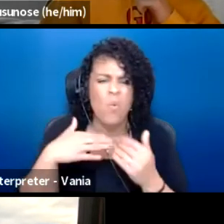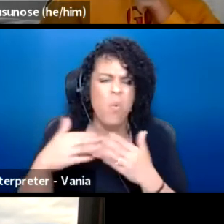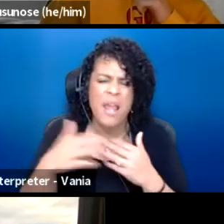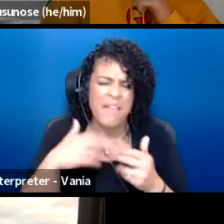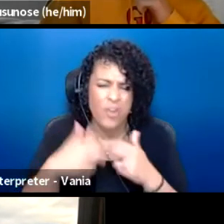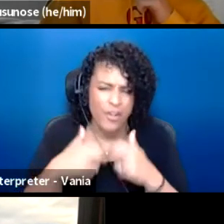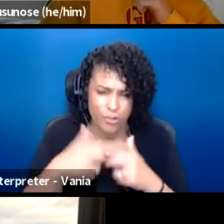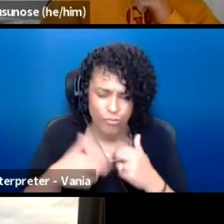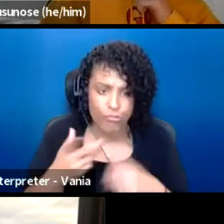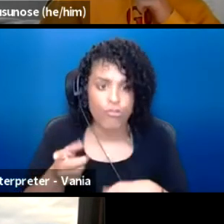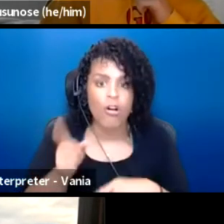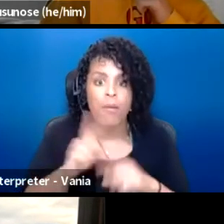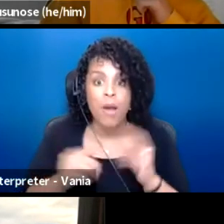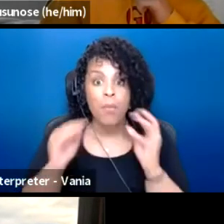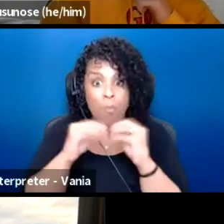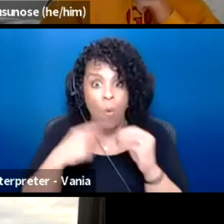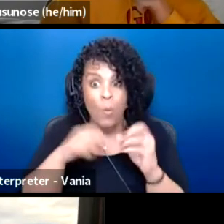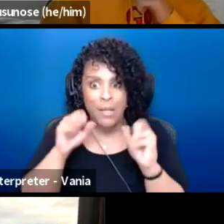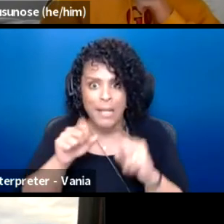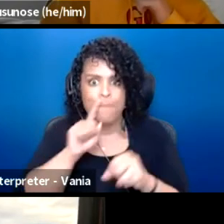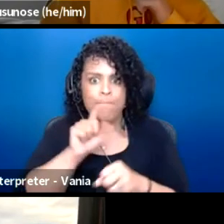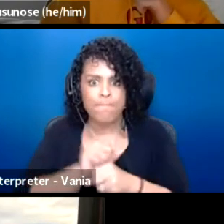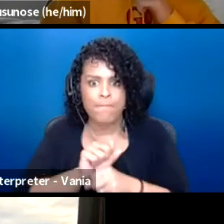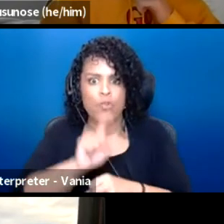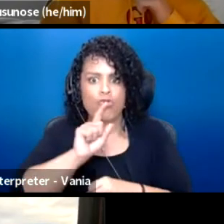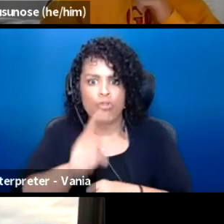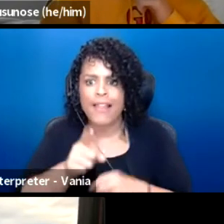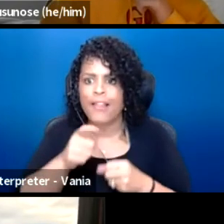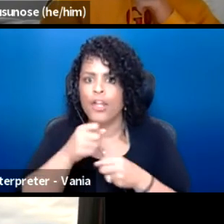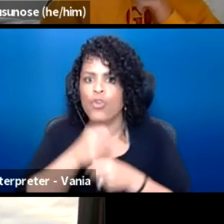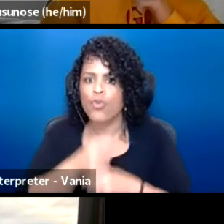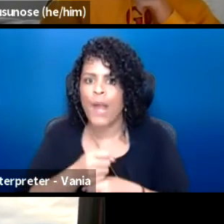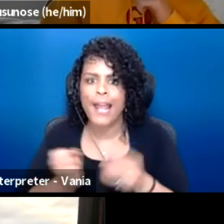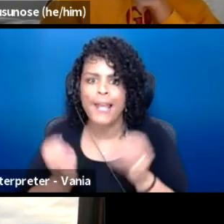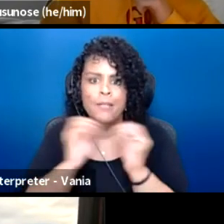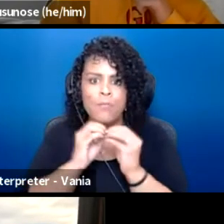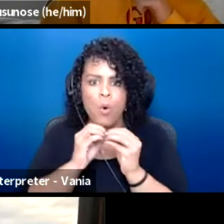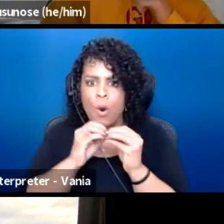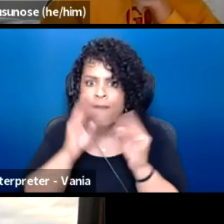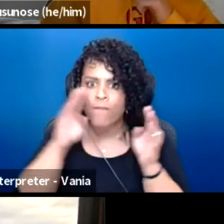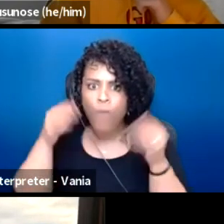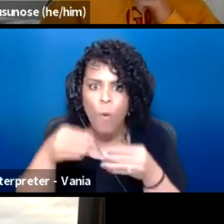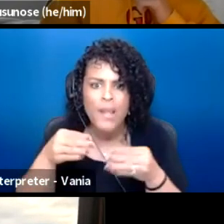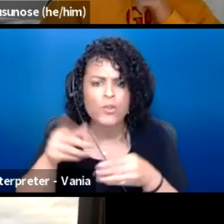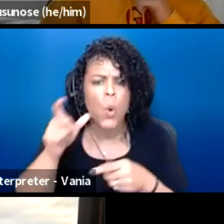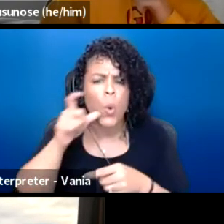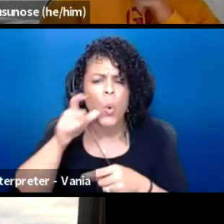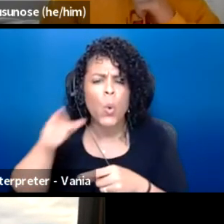So the more we can actually really create a focus on who has had the least access